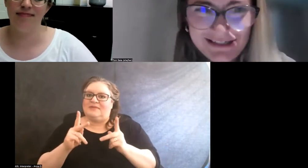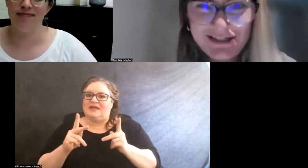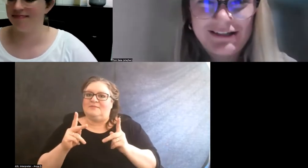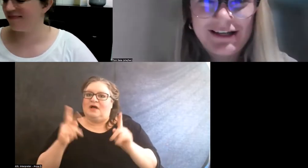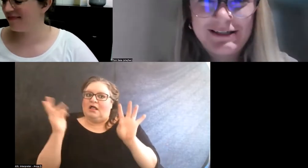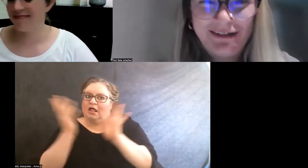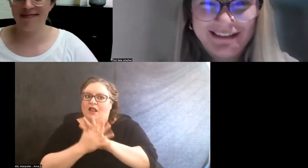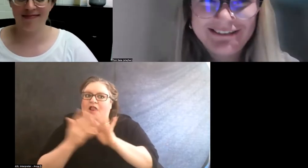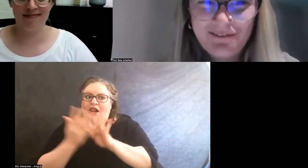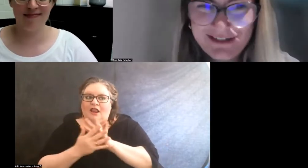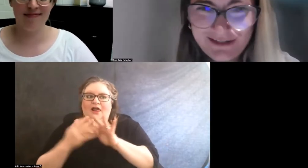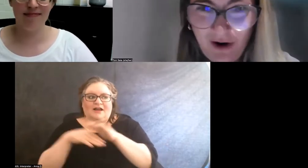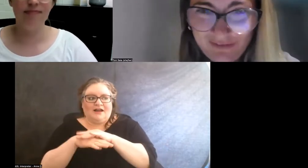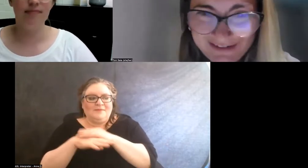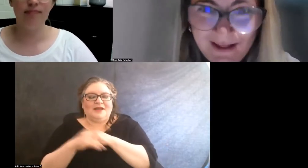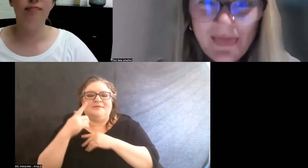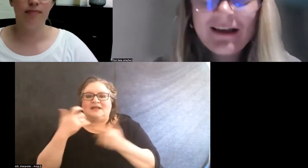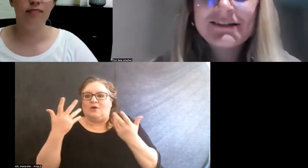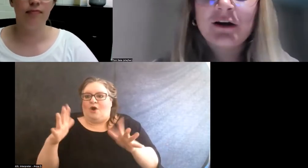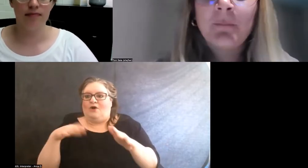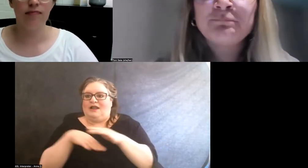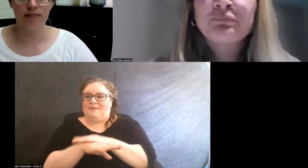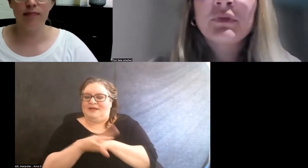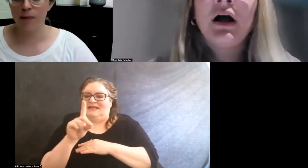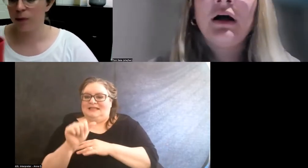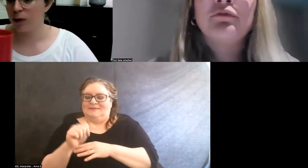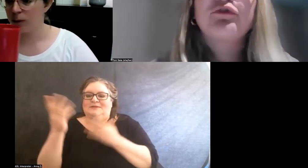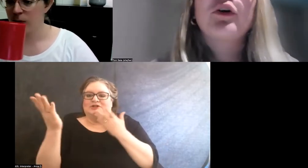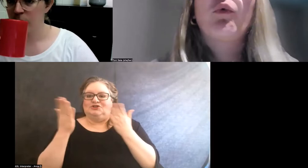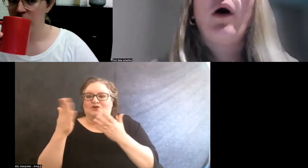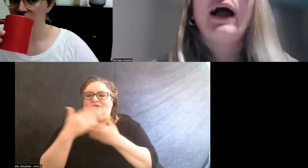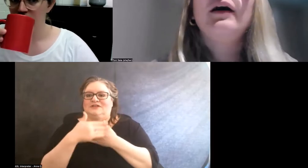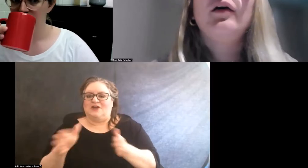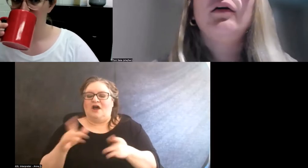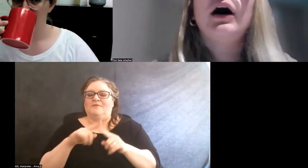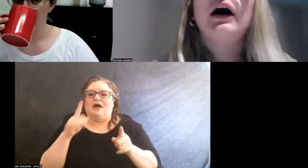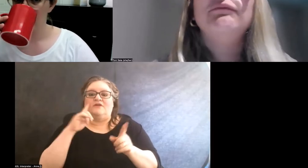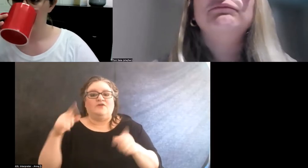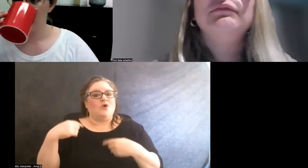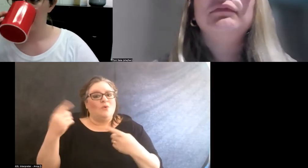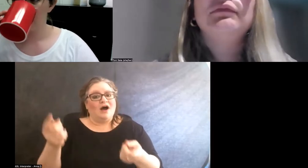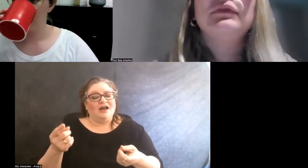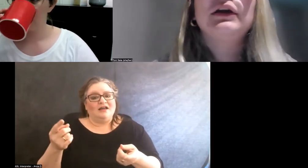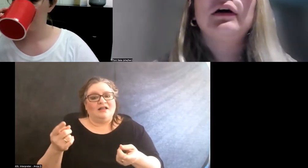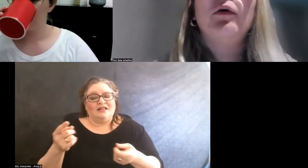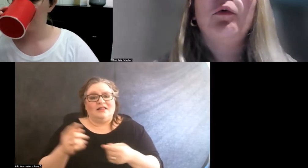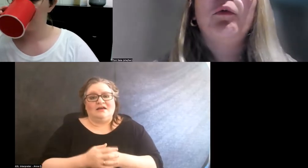into the disability services office. So for a while, you know,